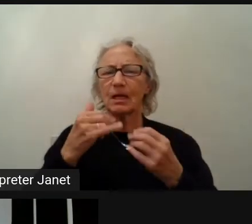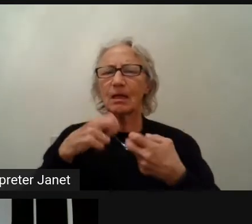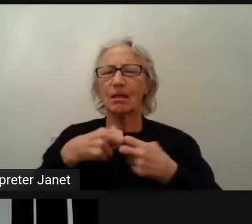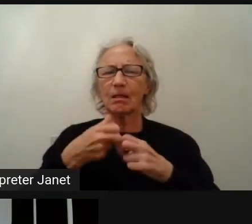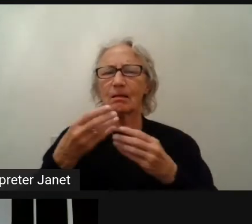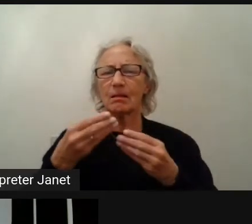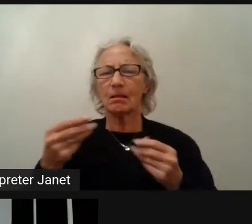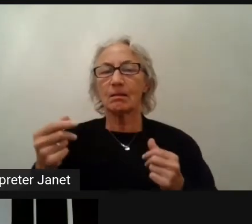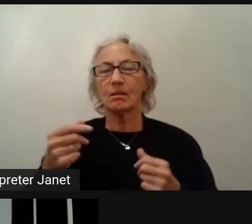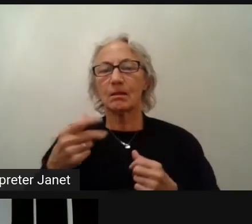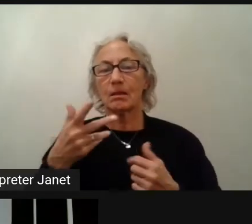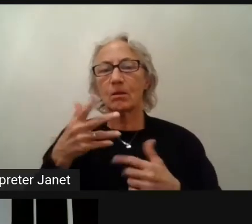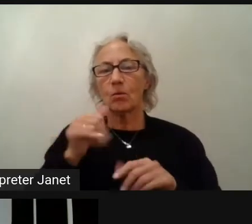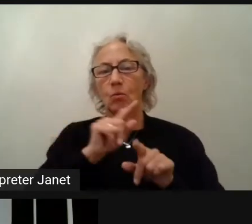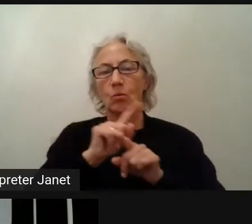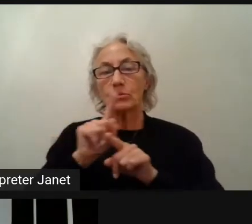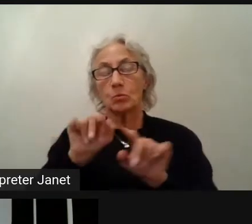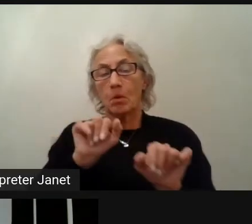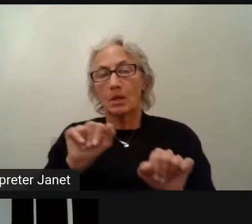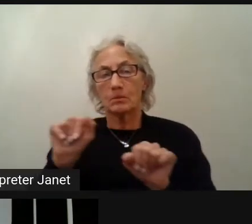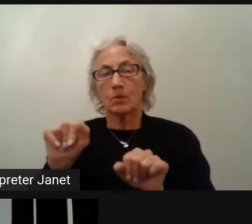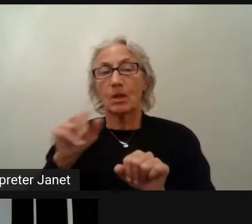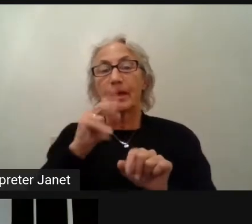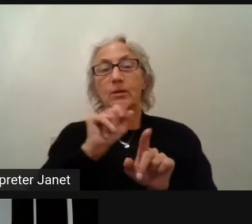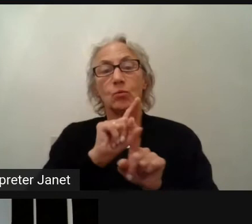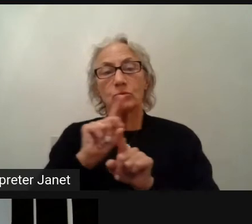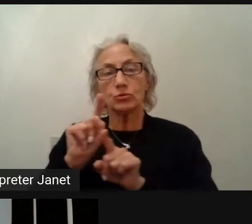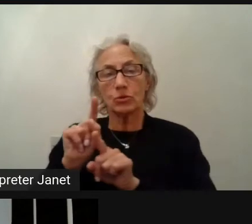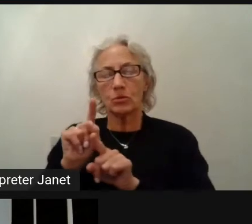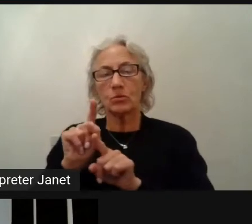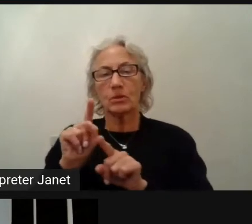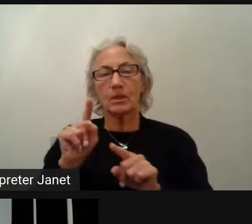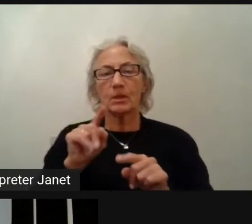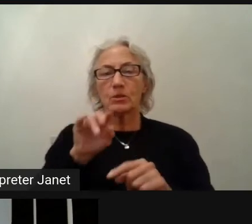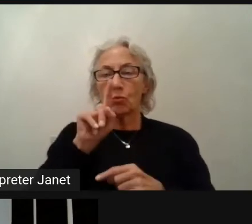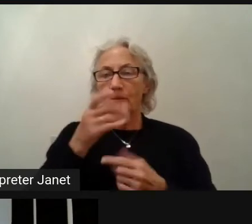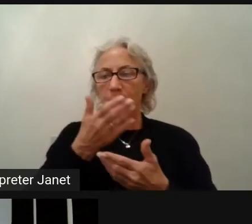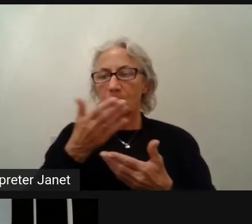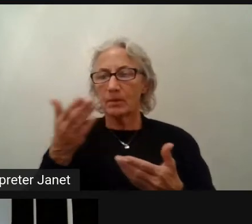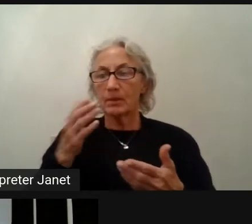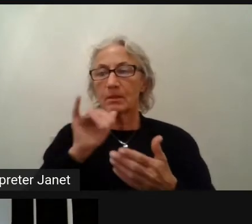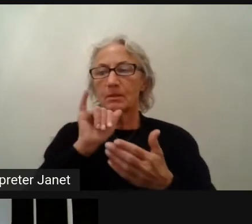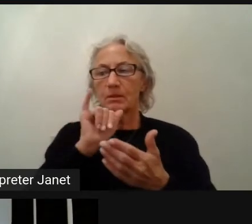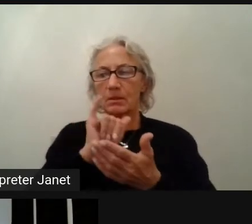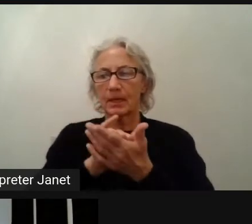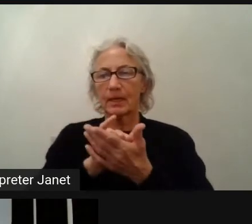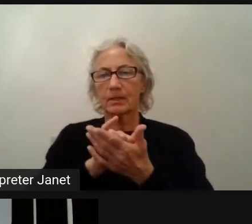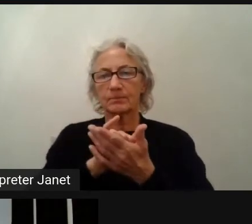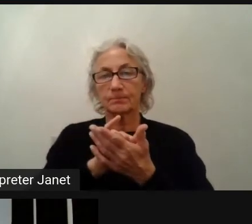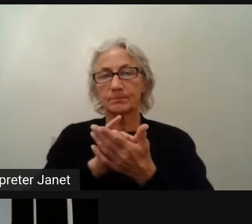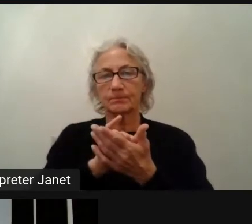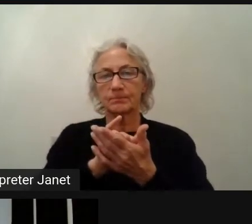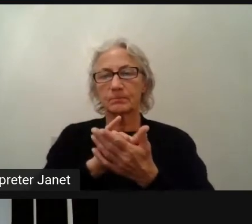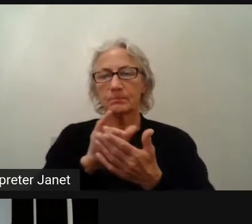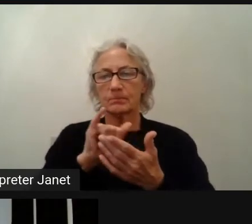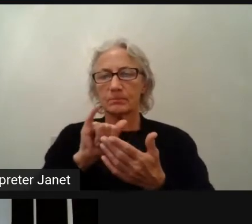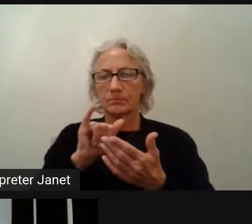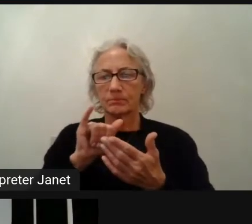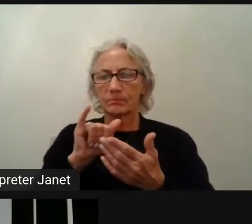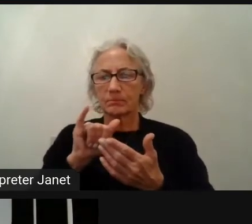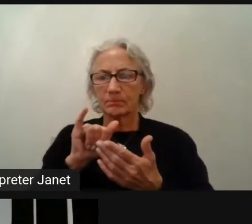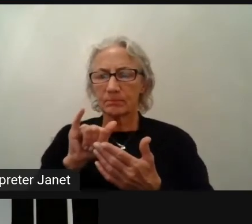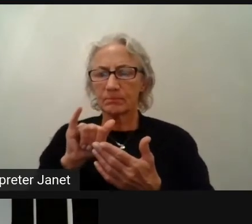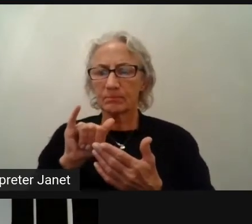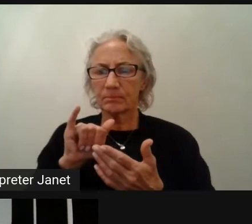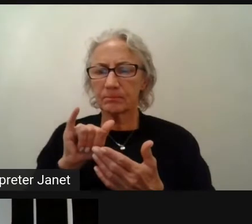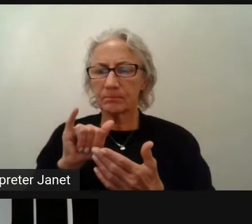It's also one of the things that differentiates a good plugin company